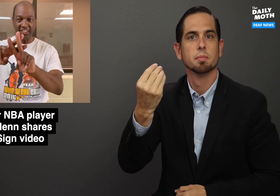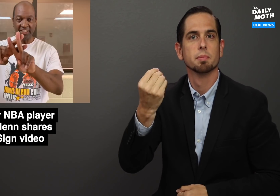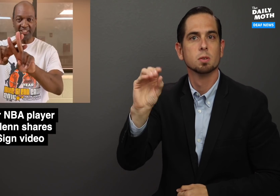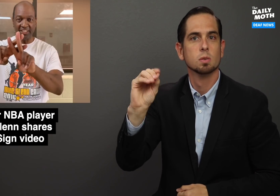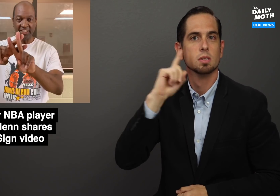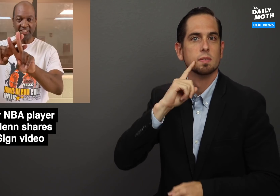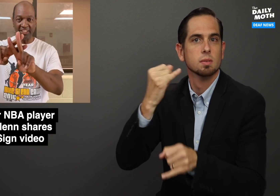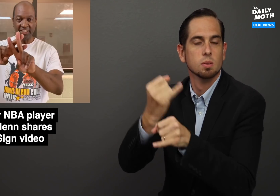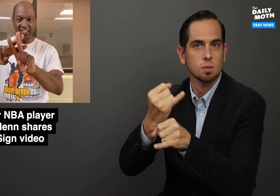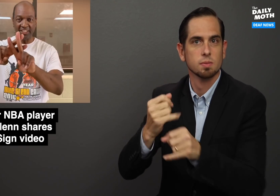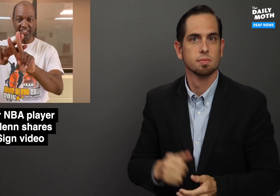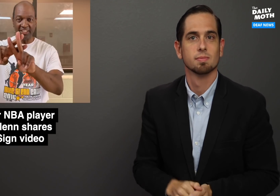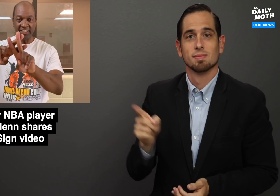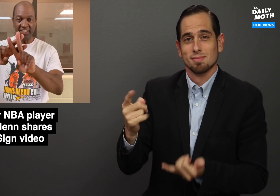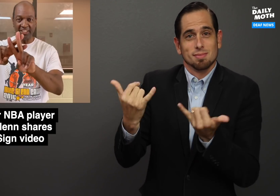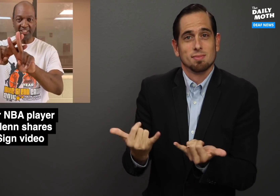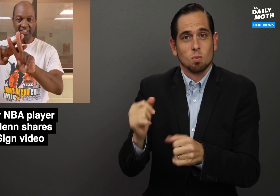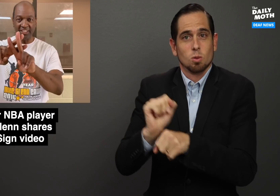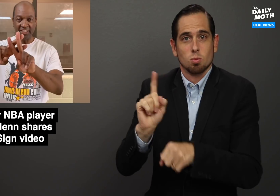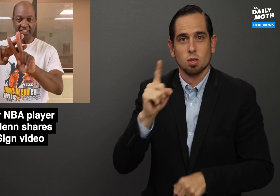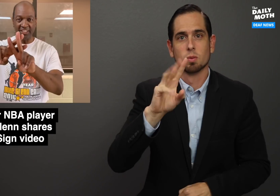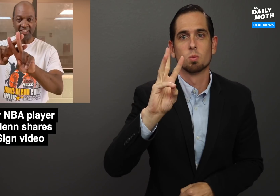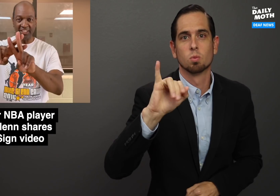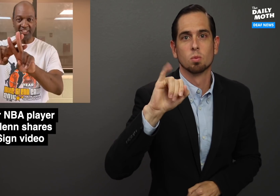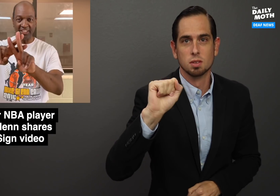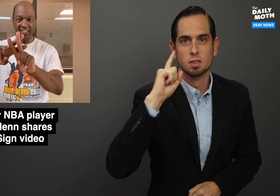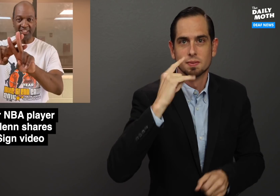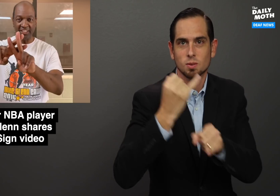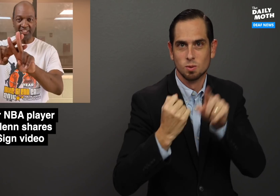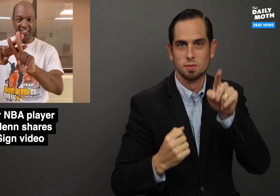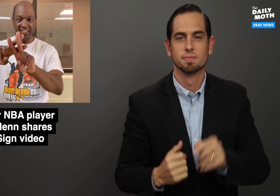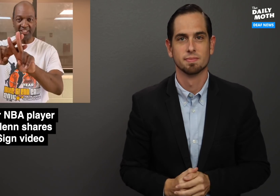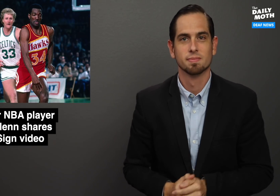a Missouri School for the Deaf student. She currently works at the Wisconsin School for the Deaf.